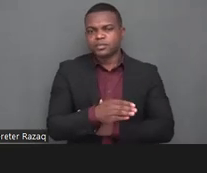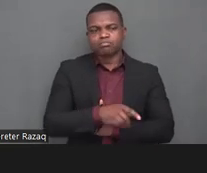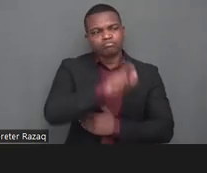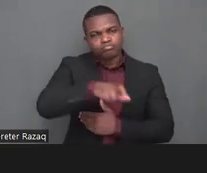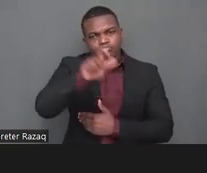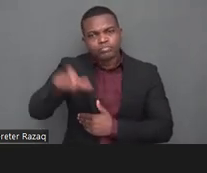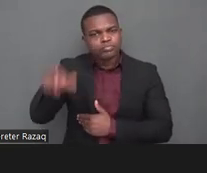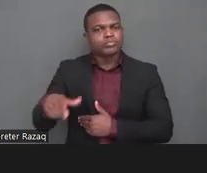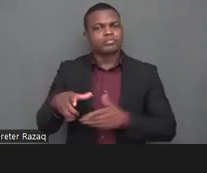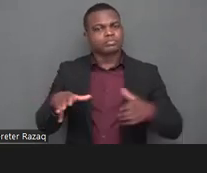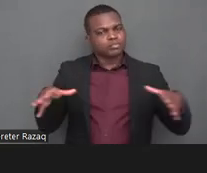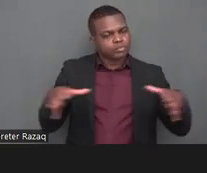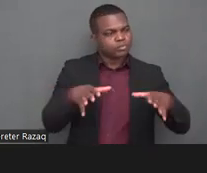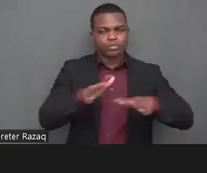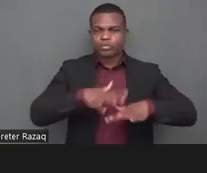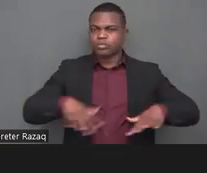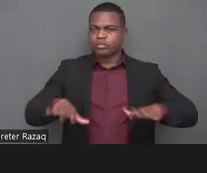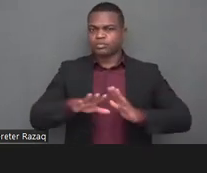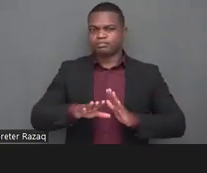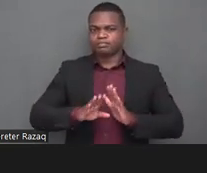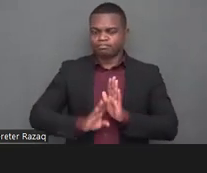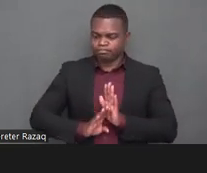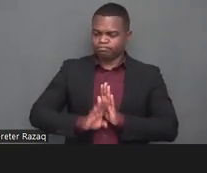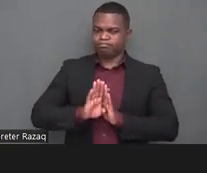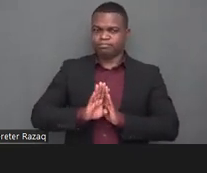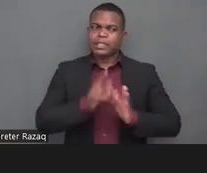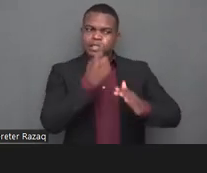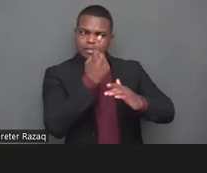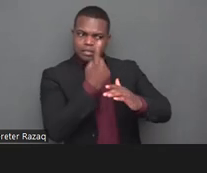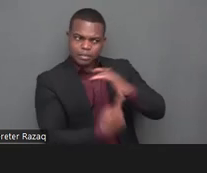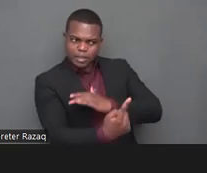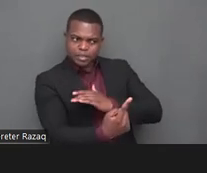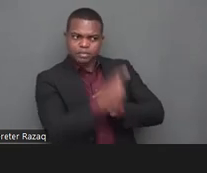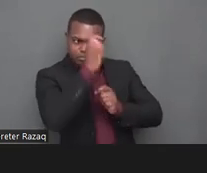they can participate in taking the decisions regarding the collective